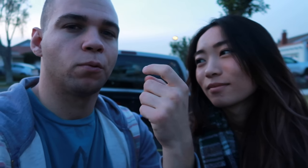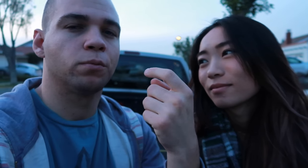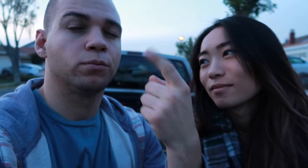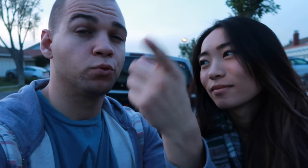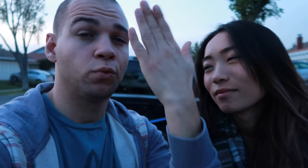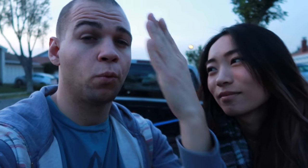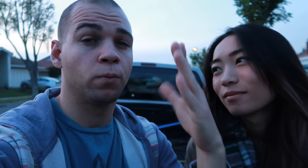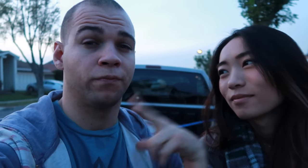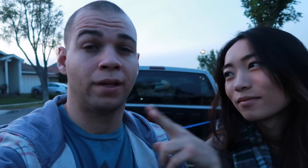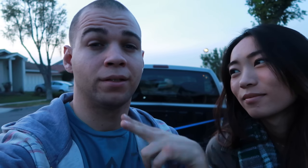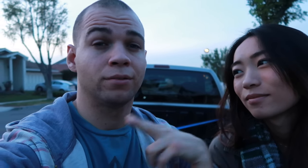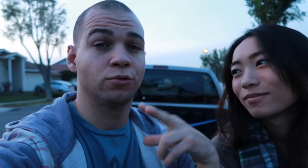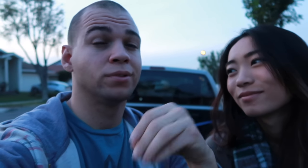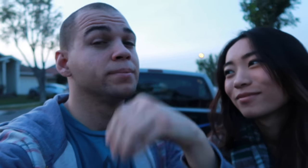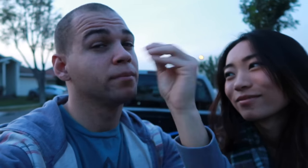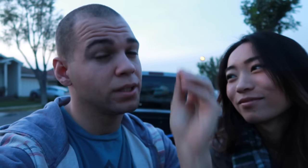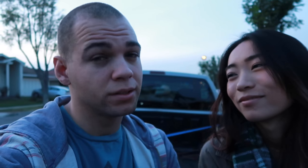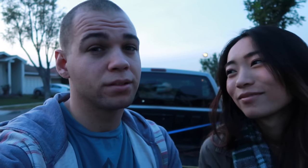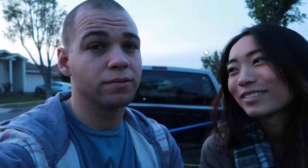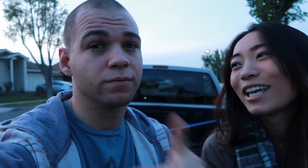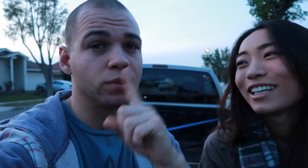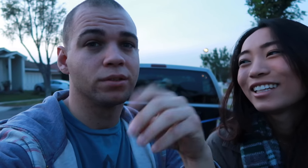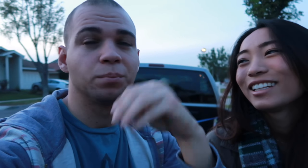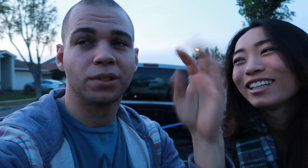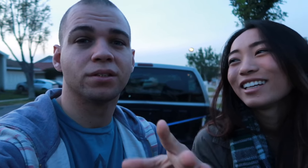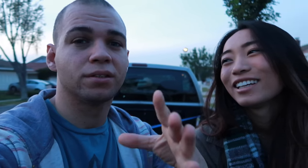because you know vacations are expensive but